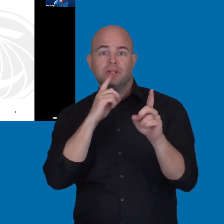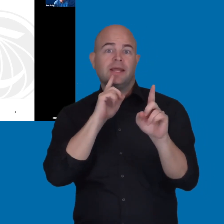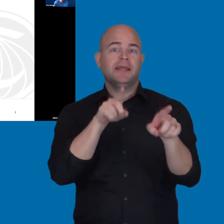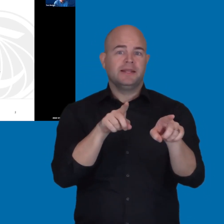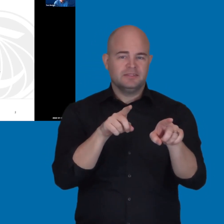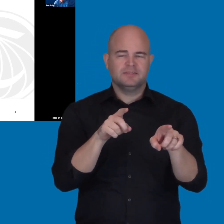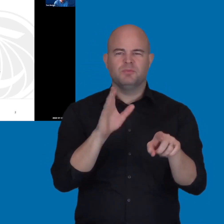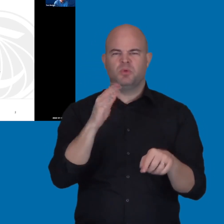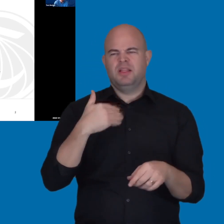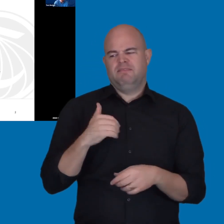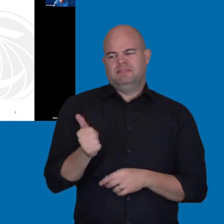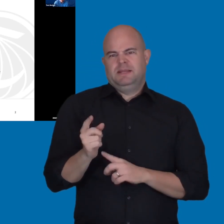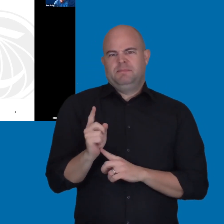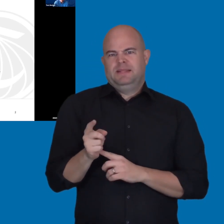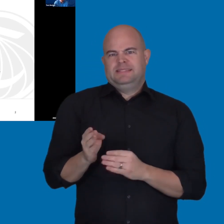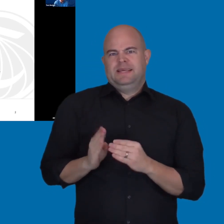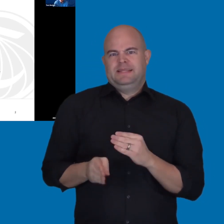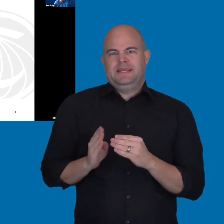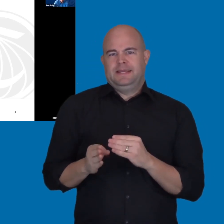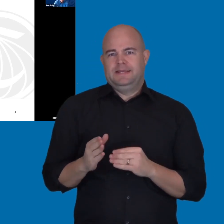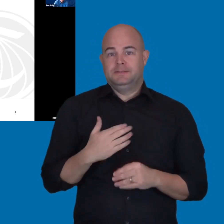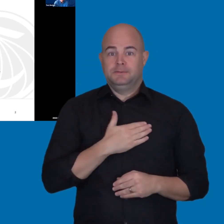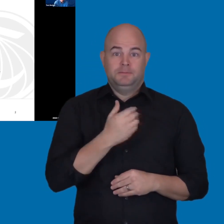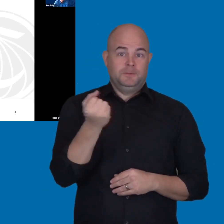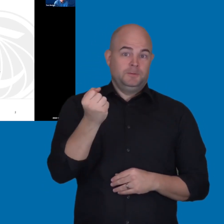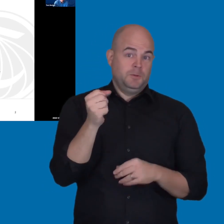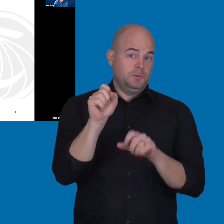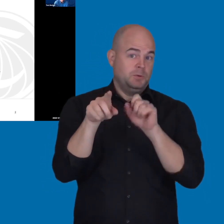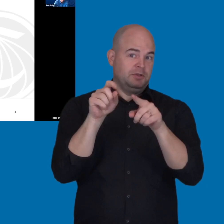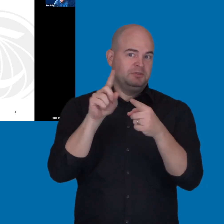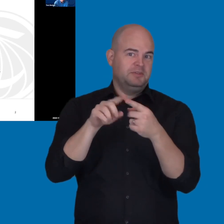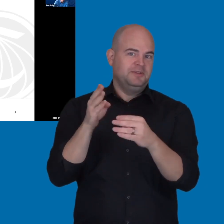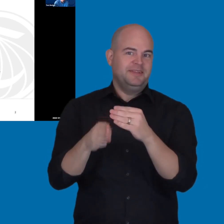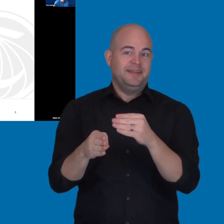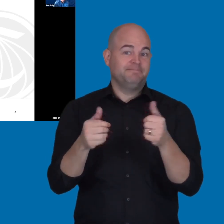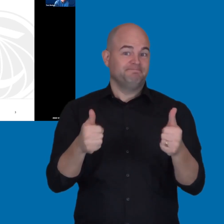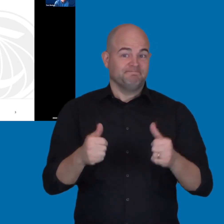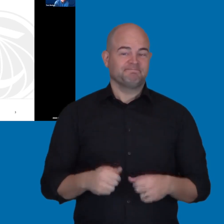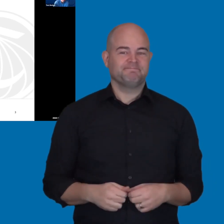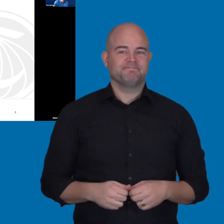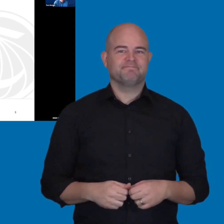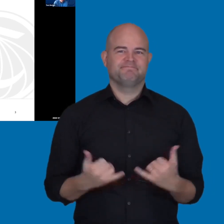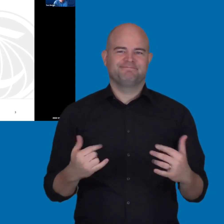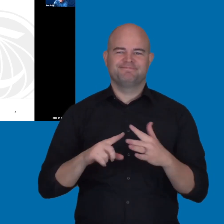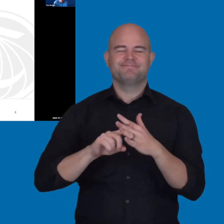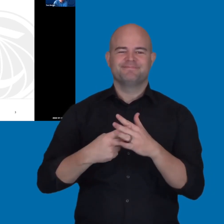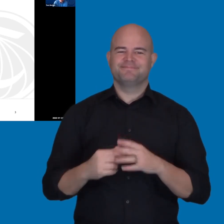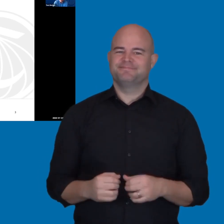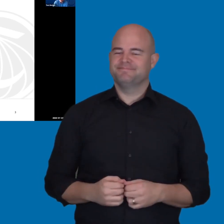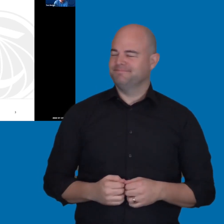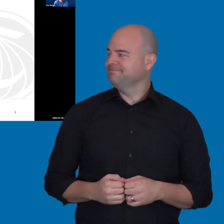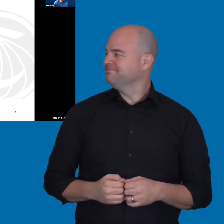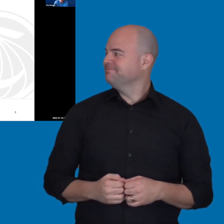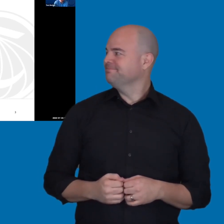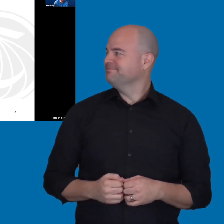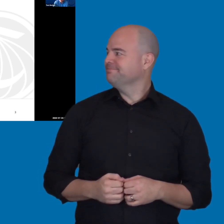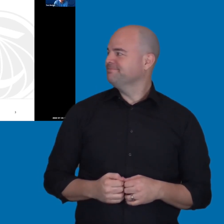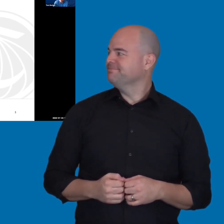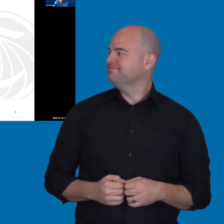If you can hold your questions for then, that would be great. So, let's get started. There's three main topics I plan to cover.